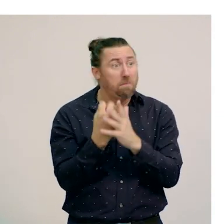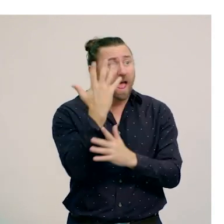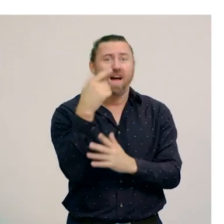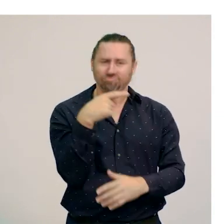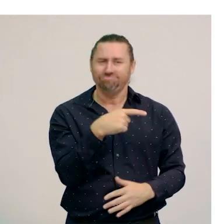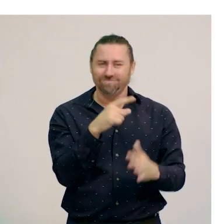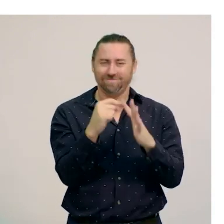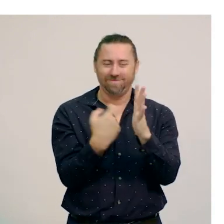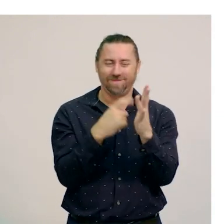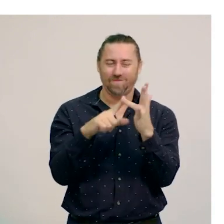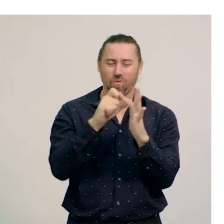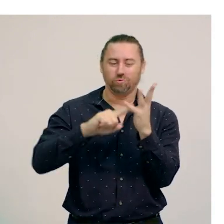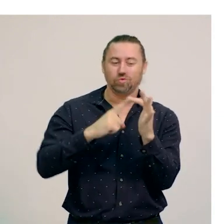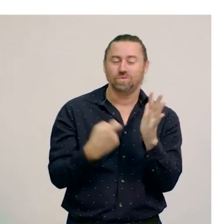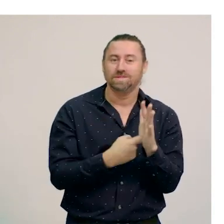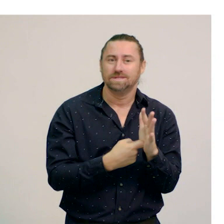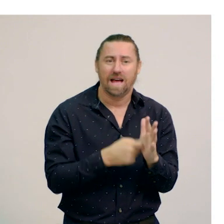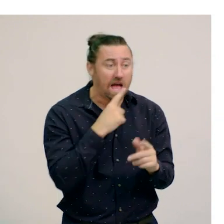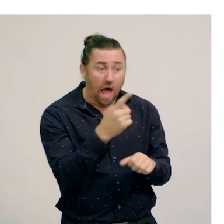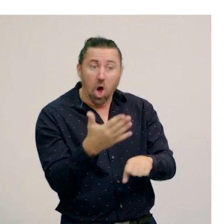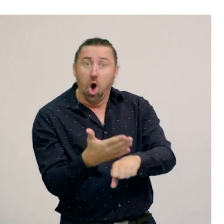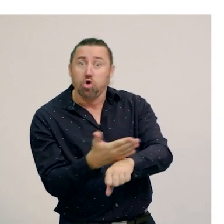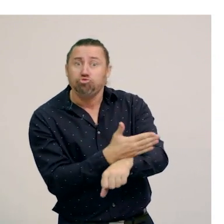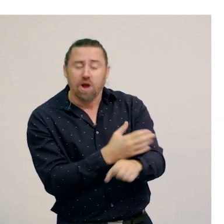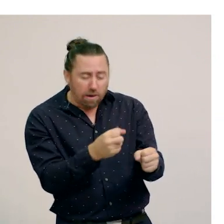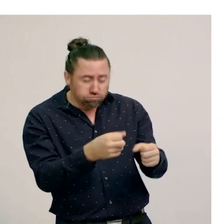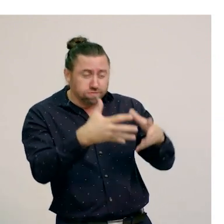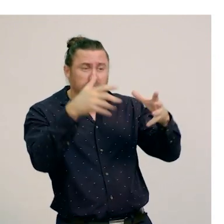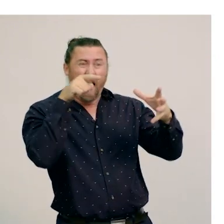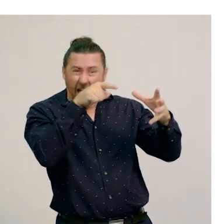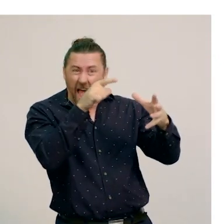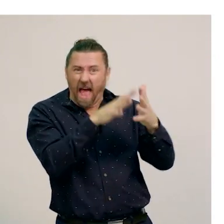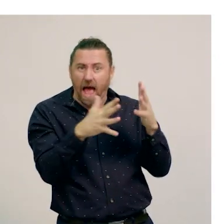In fact, the part of the plant that makes it look green helps it to produce food.